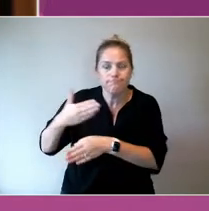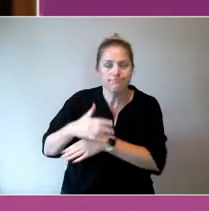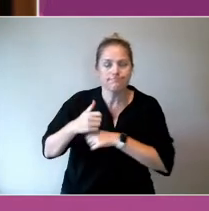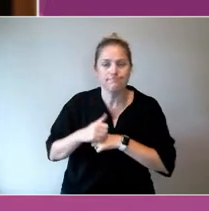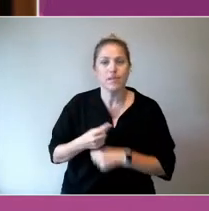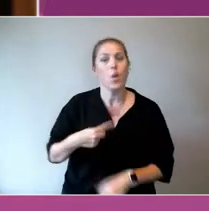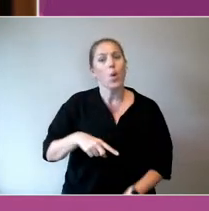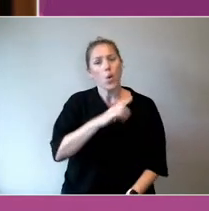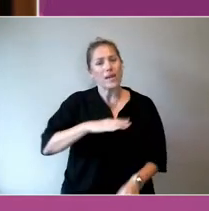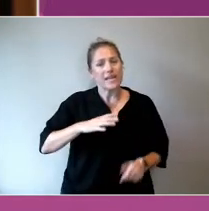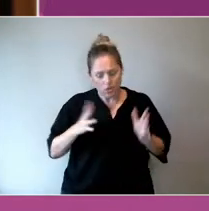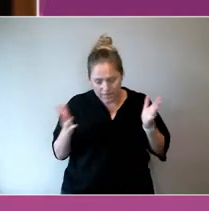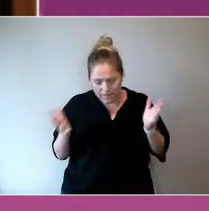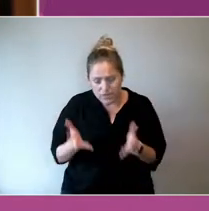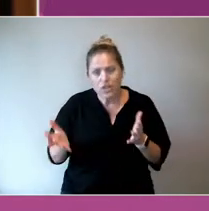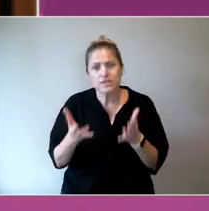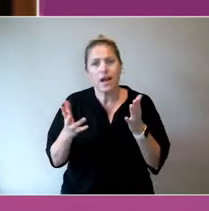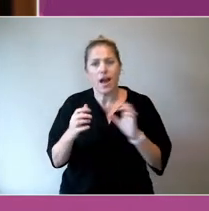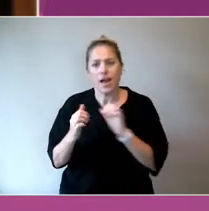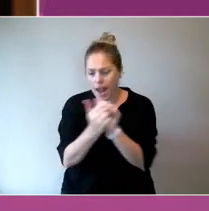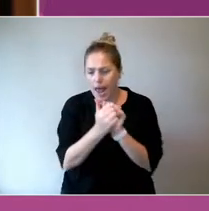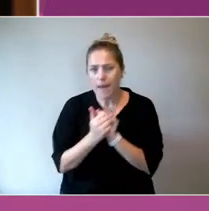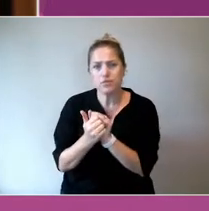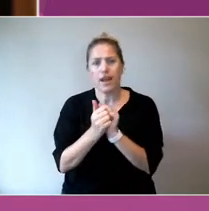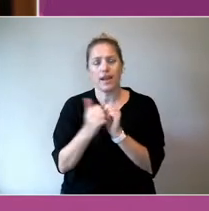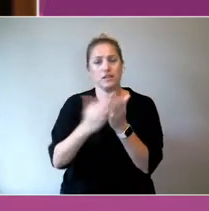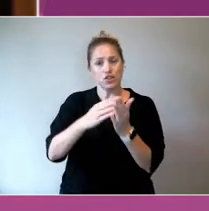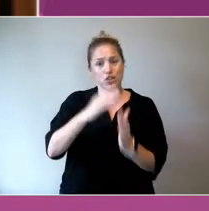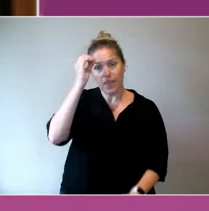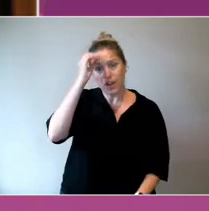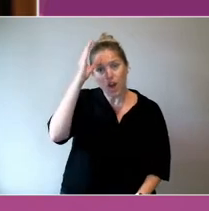to help us share knowledge about what is happening where and how it's working.